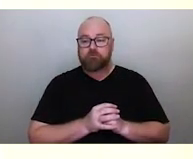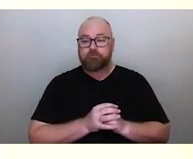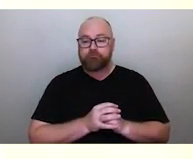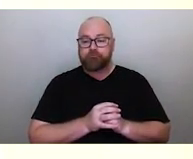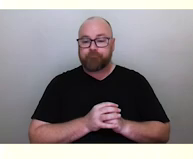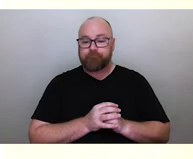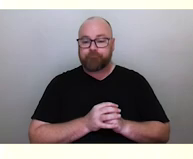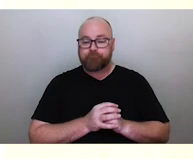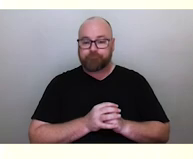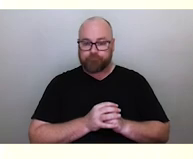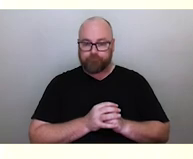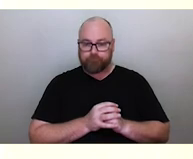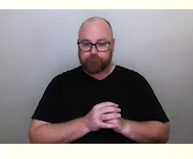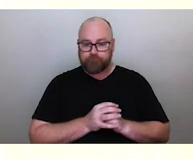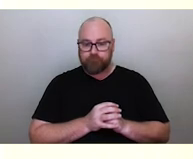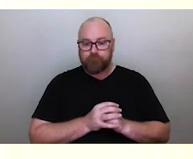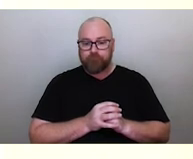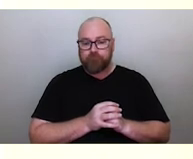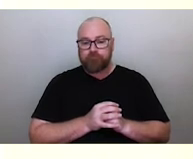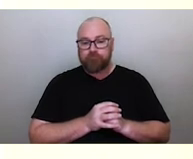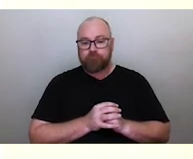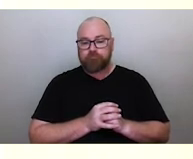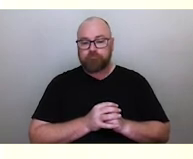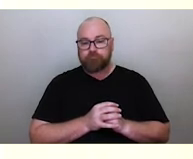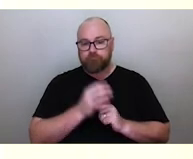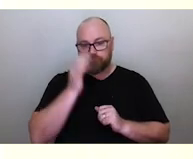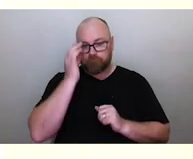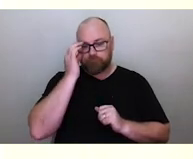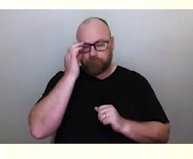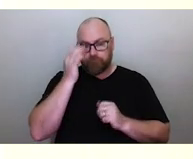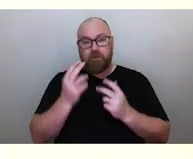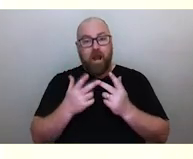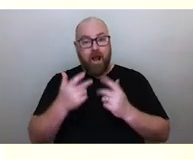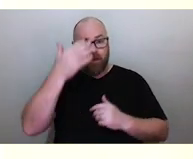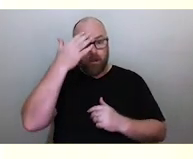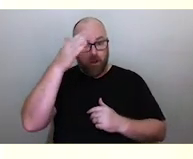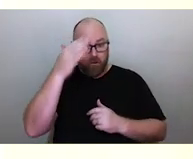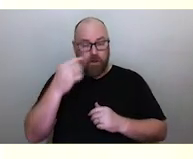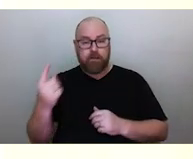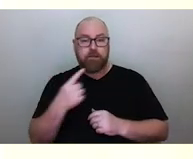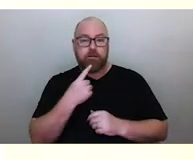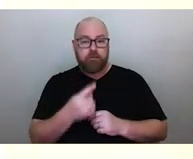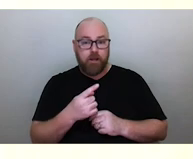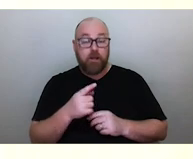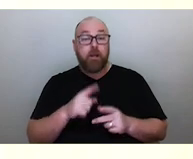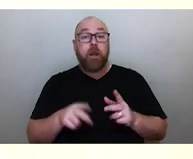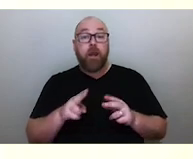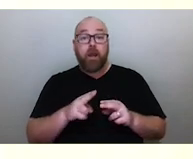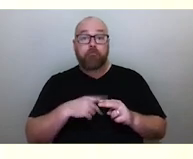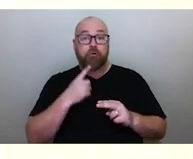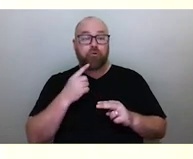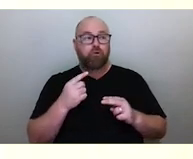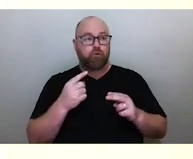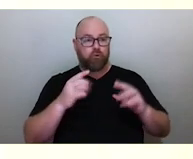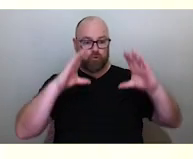Uncle Ghillar Michael Anderson, the Euahlayi Elder explained that if you look inside the ring of the moon,